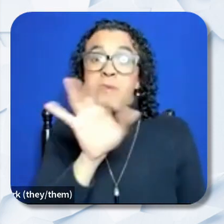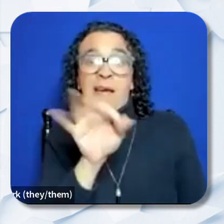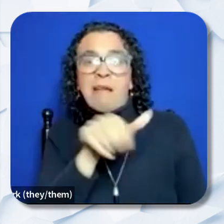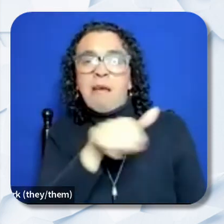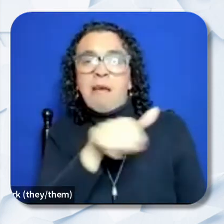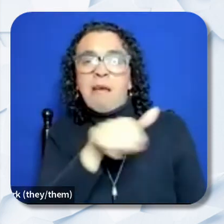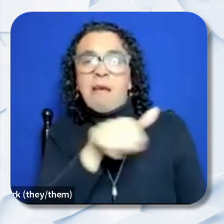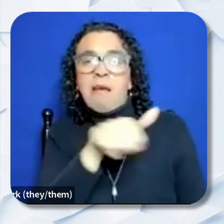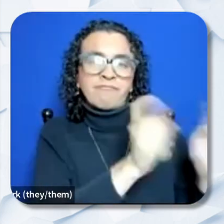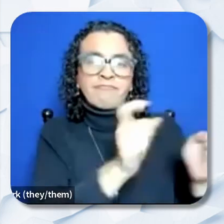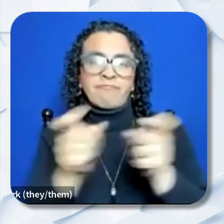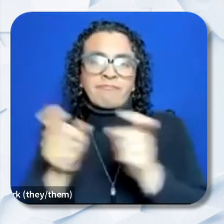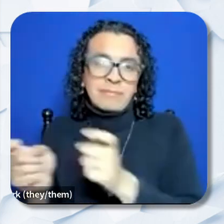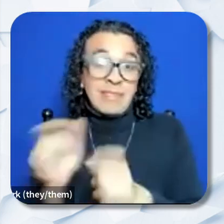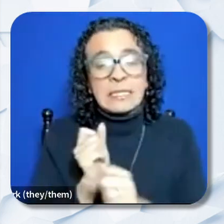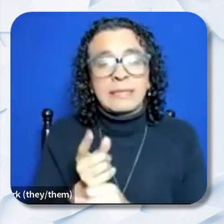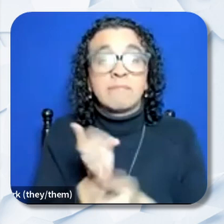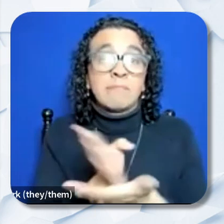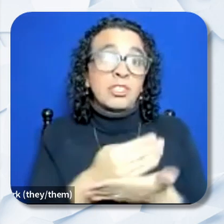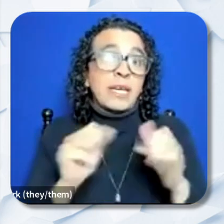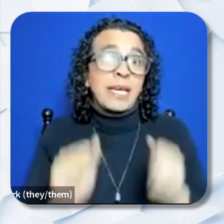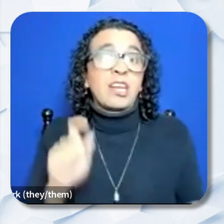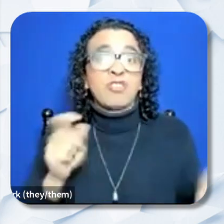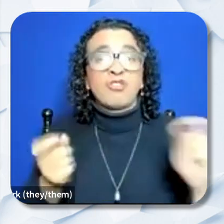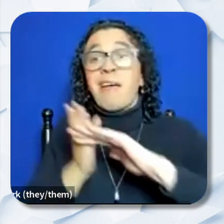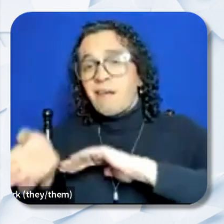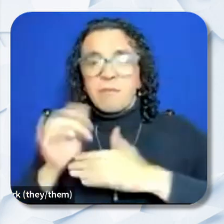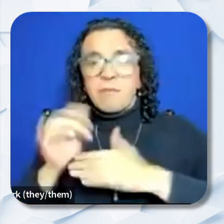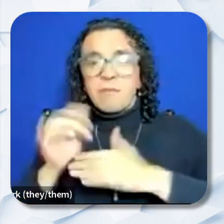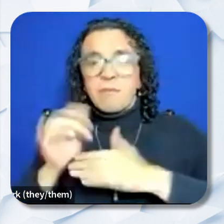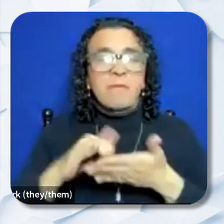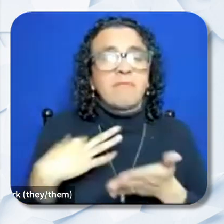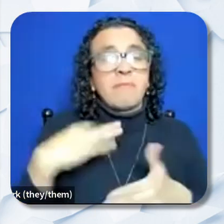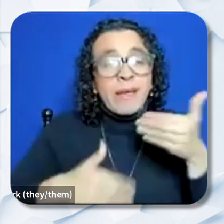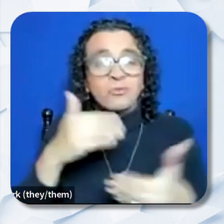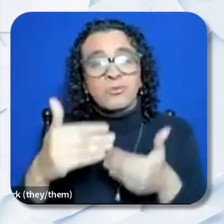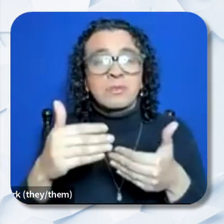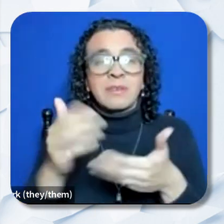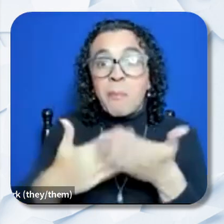Budgets can be adjusted after the application process. And then a part a to that question: Is